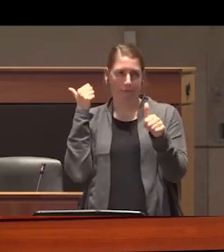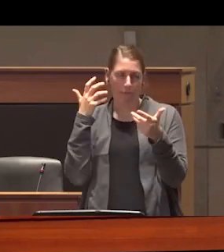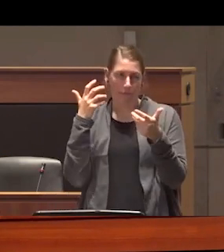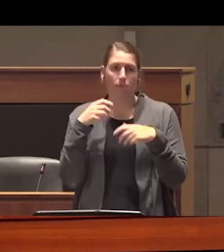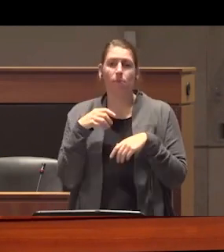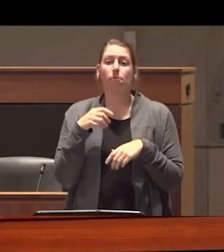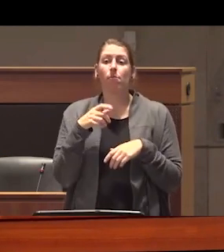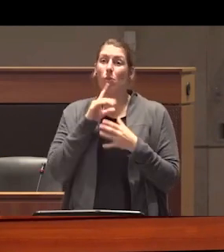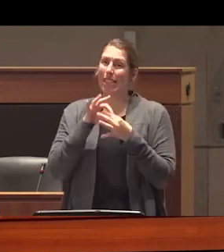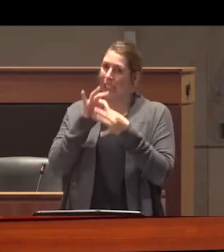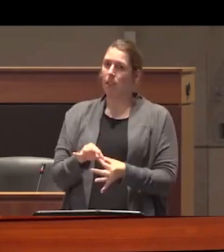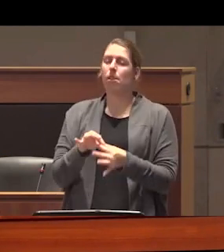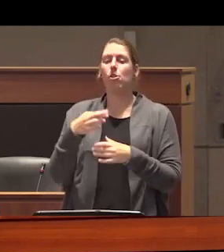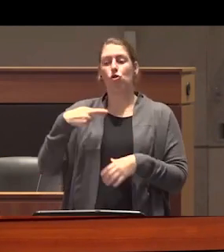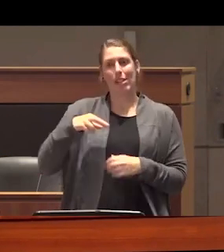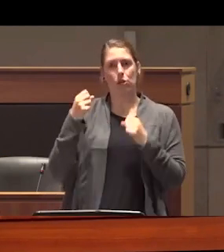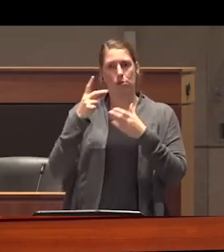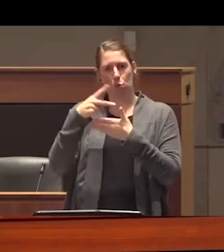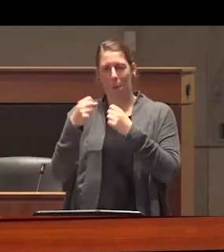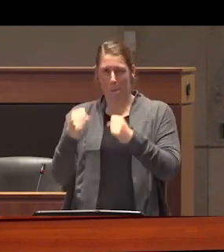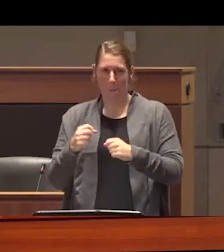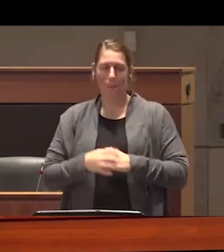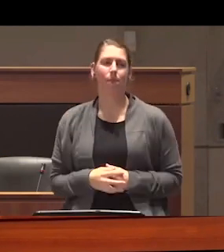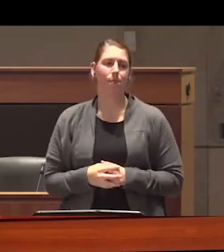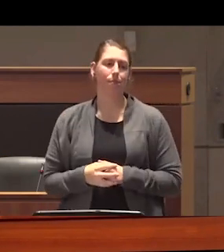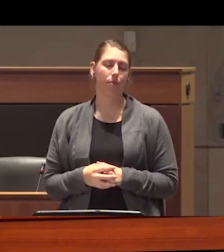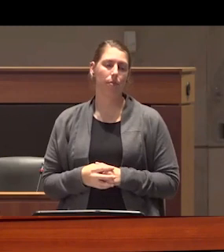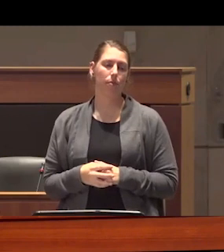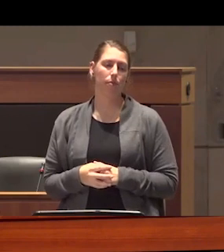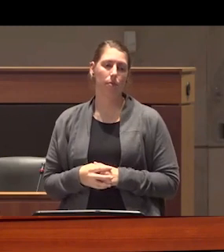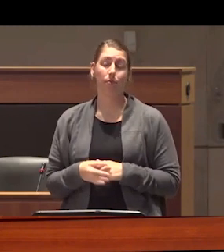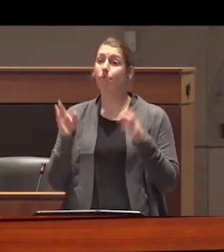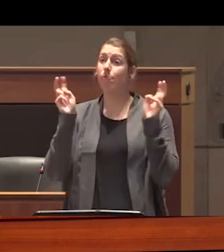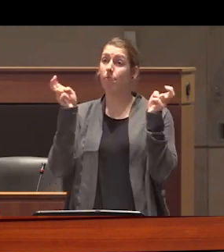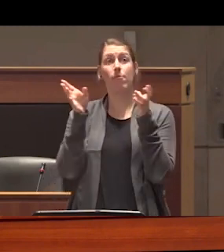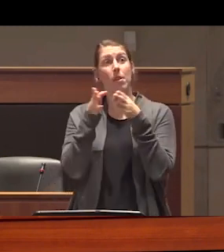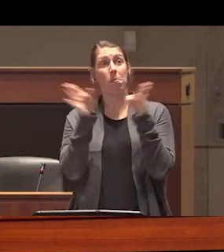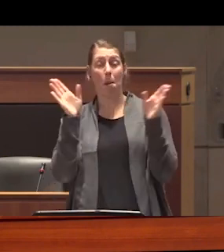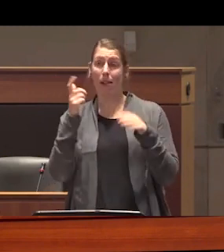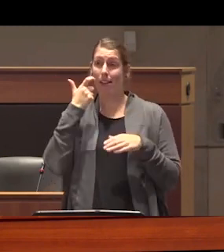in quasi or outward religious programming even supposedly public addiction treatment is often